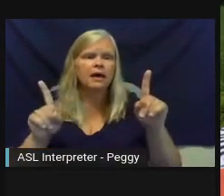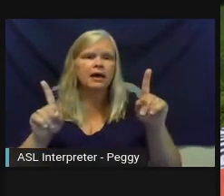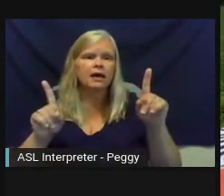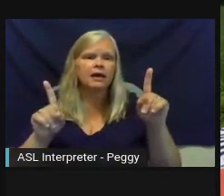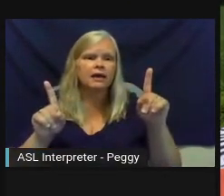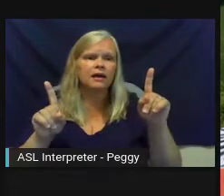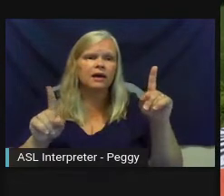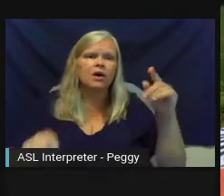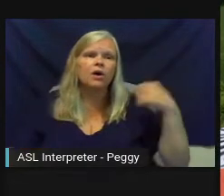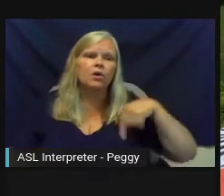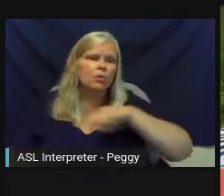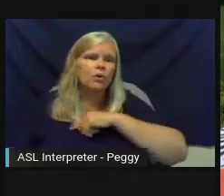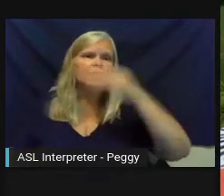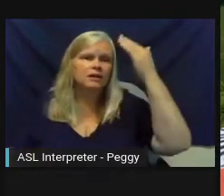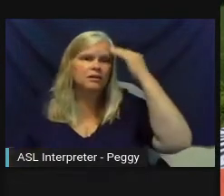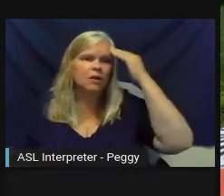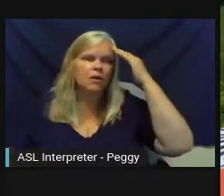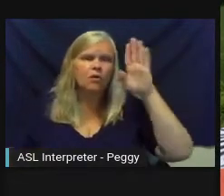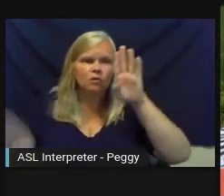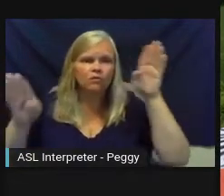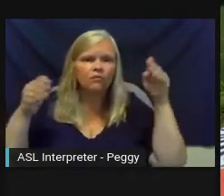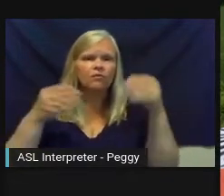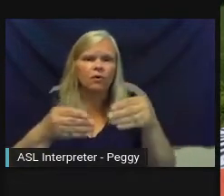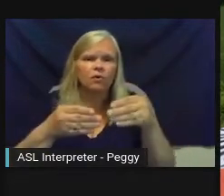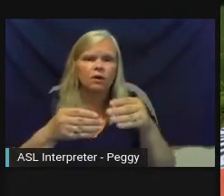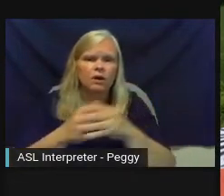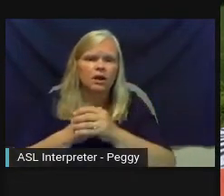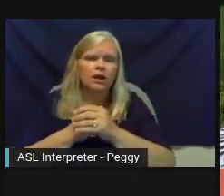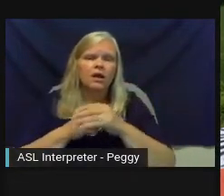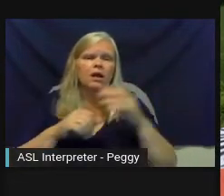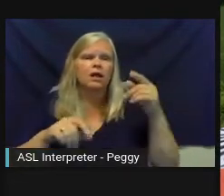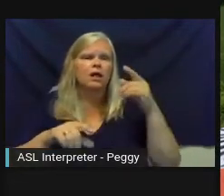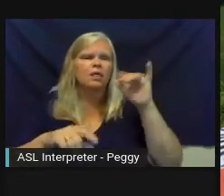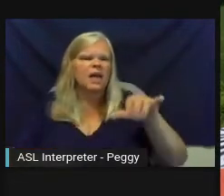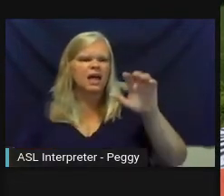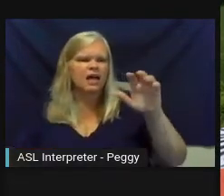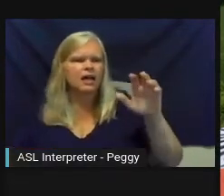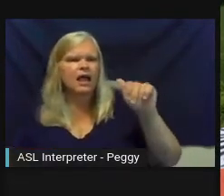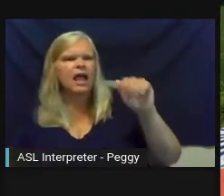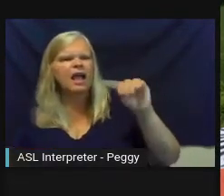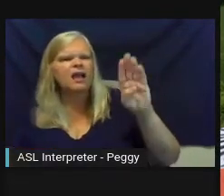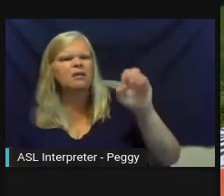Invest DSM that Amber can talk about on advancing kind of the commercial